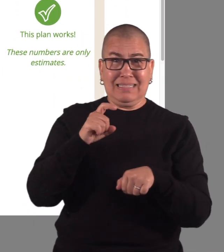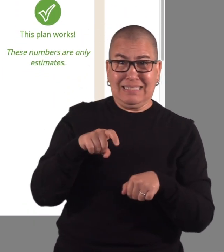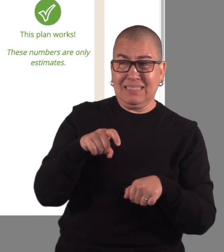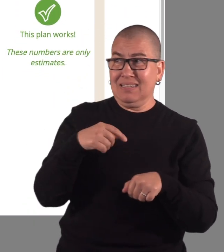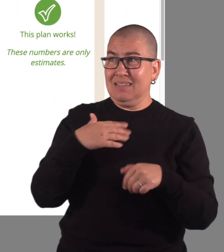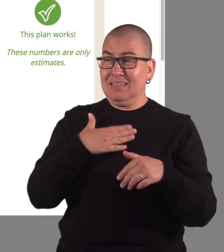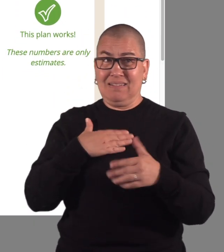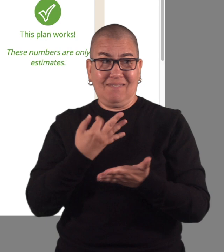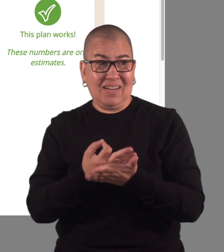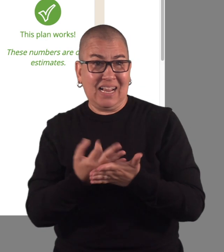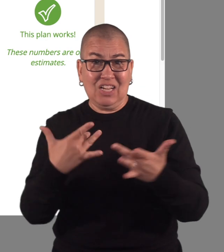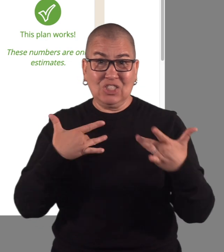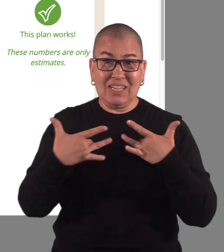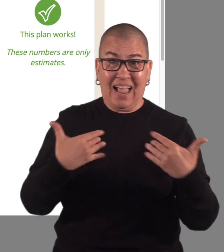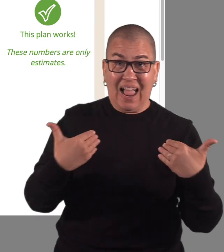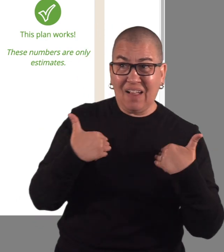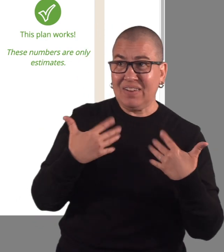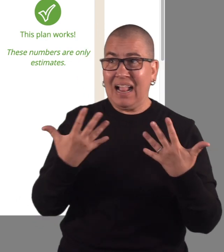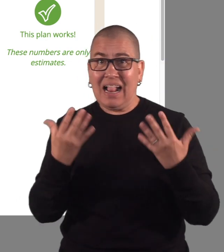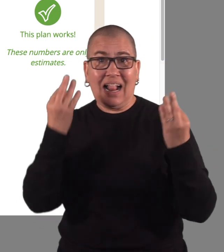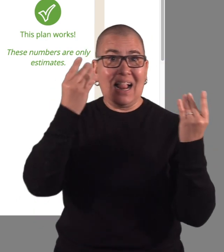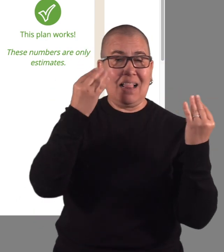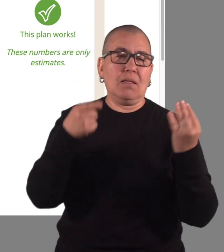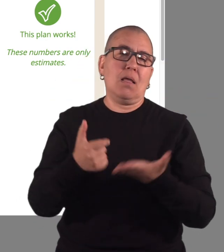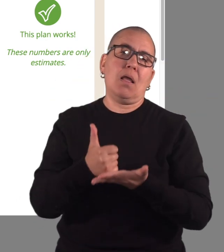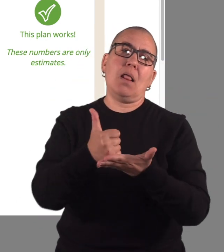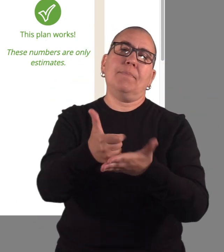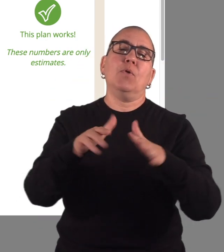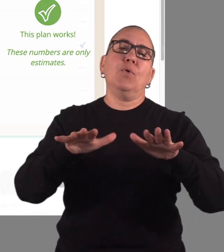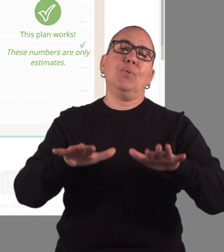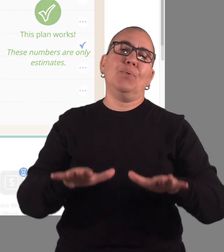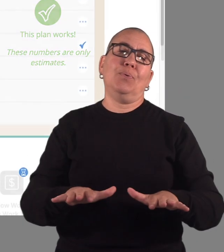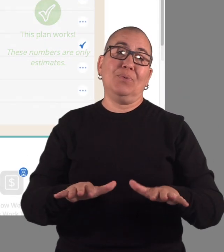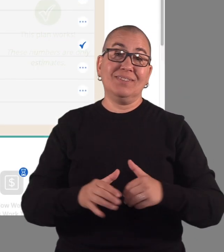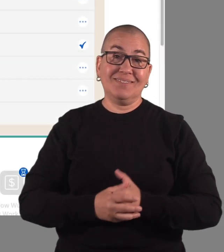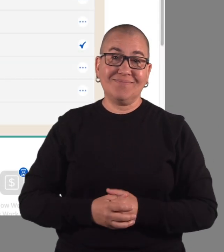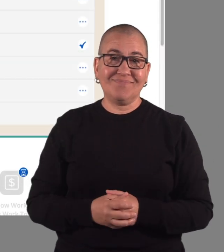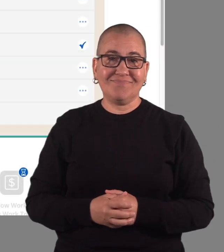or if you have financial concerns outside of benefits.